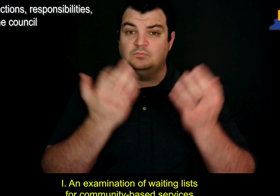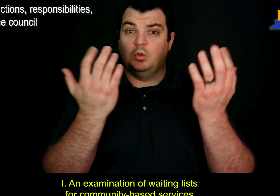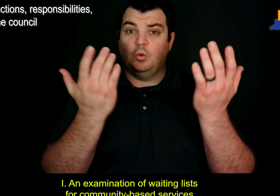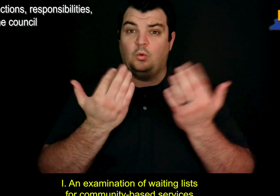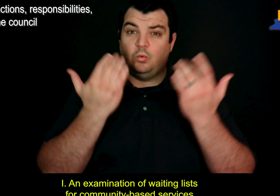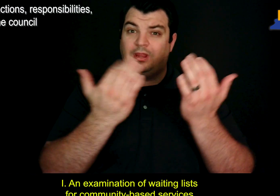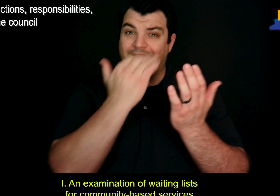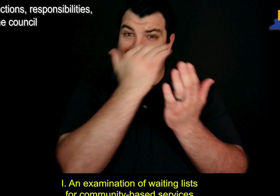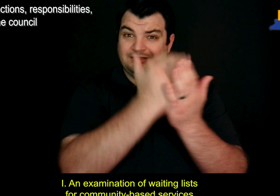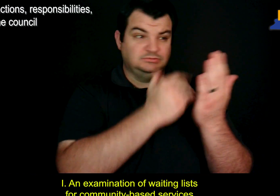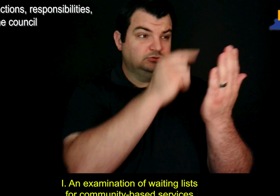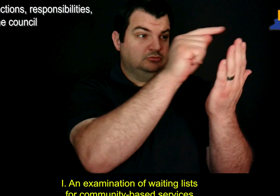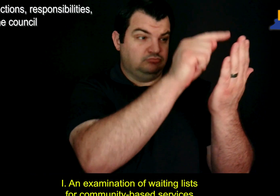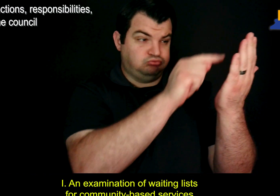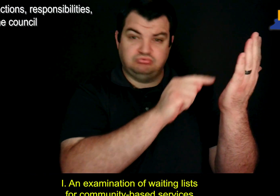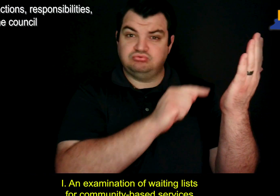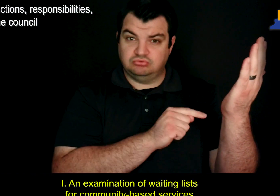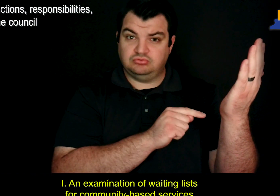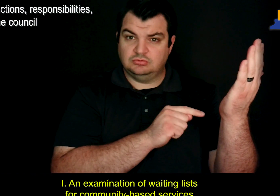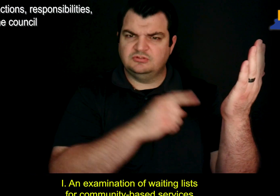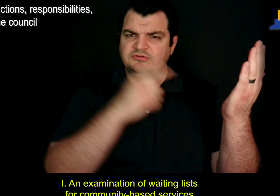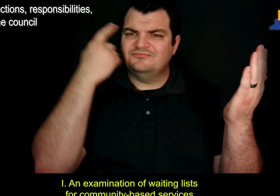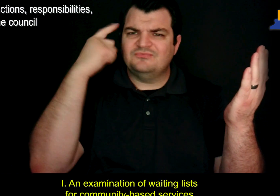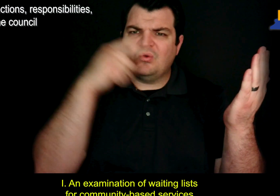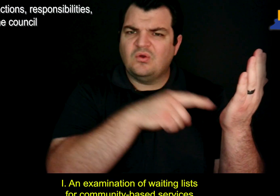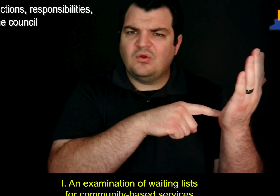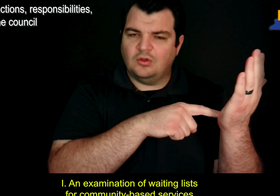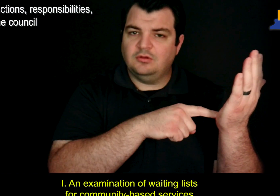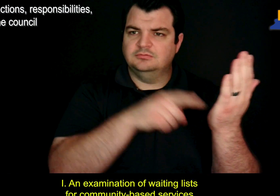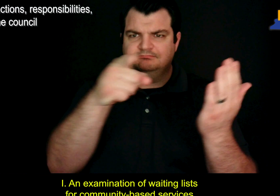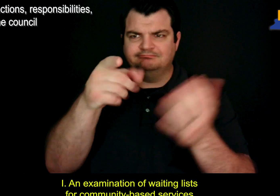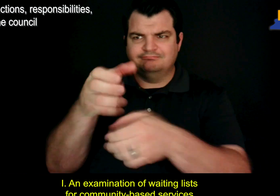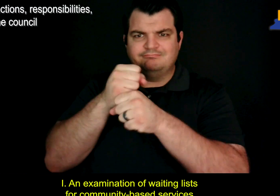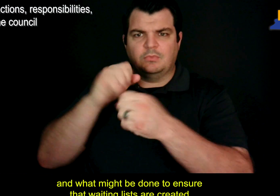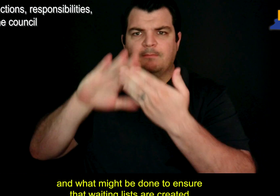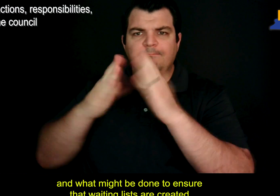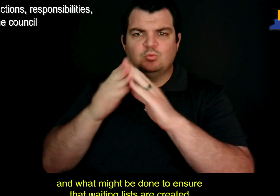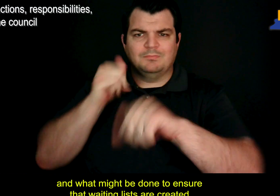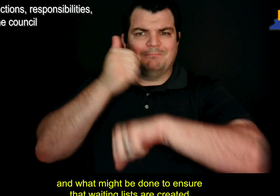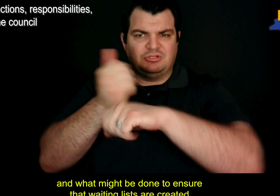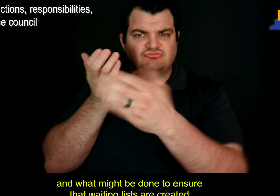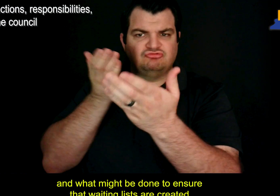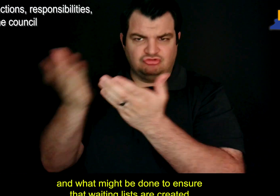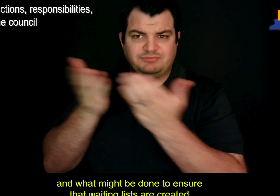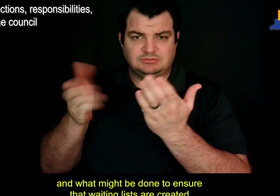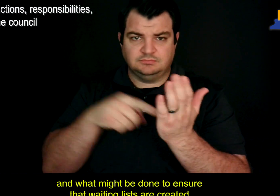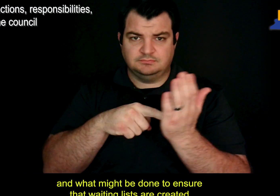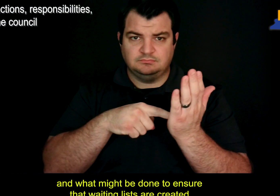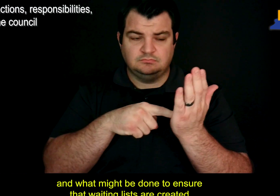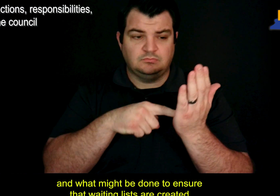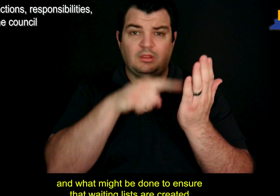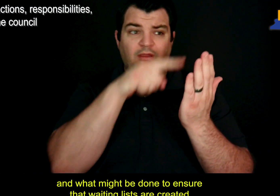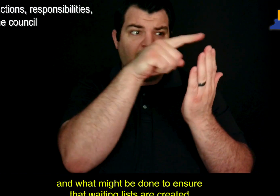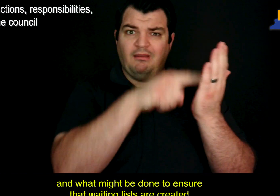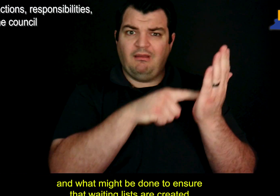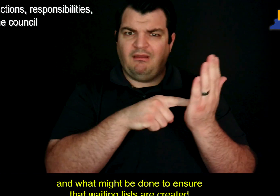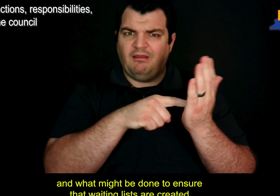I. An examination of waiting lists for community-based services and what might be done to ensure that waiting lists are created